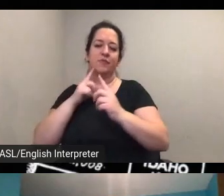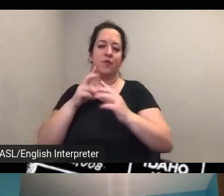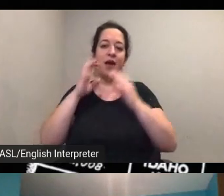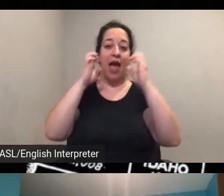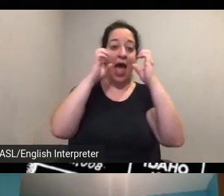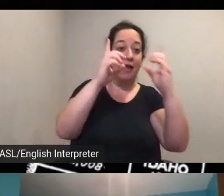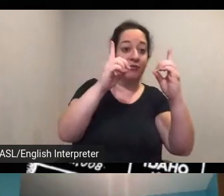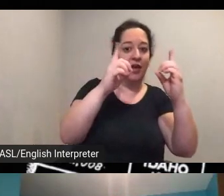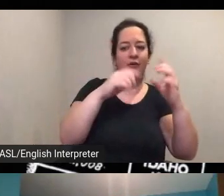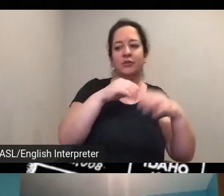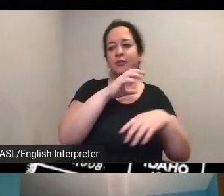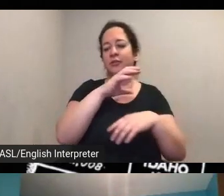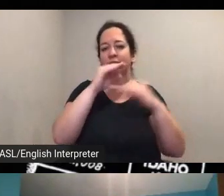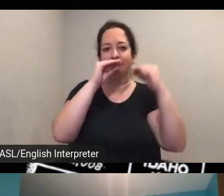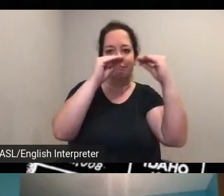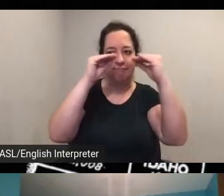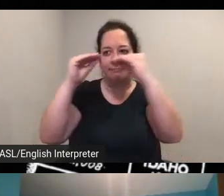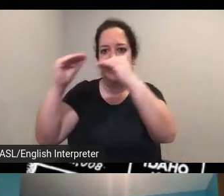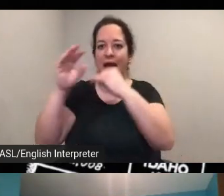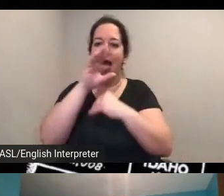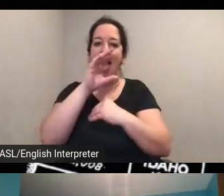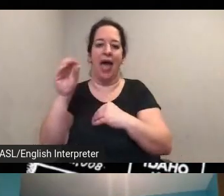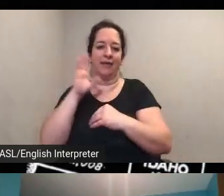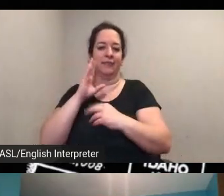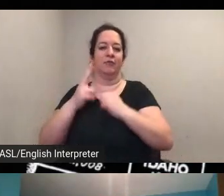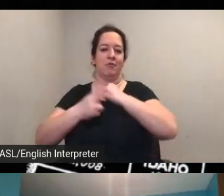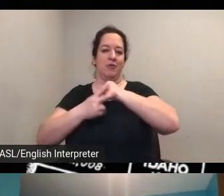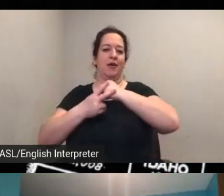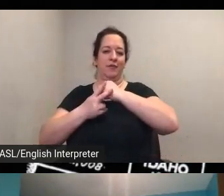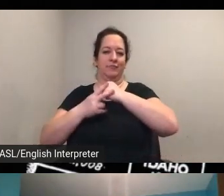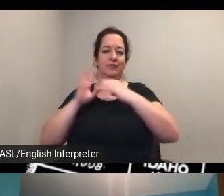educators and archivists to use it as much as possible